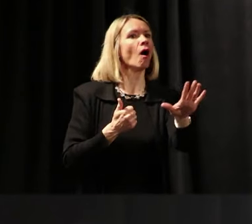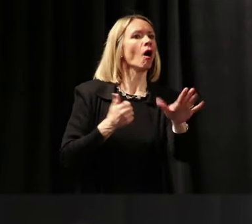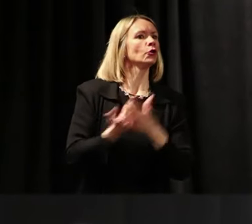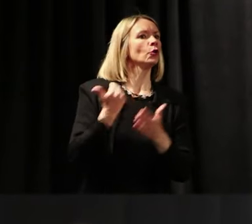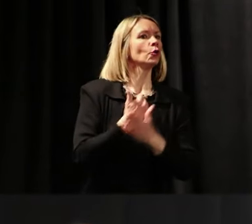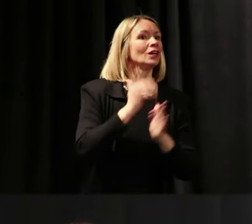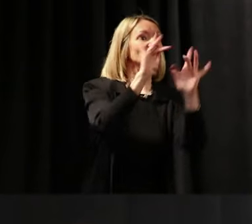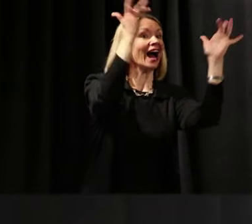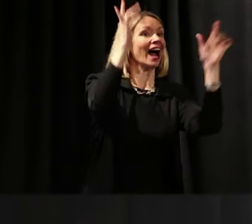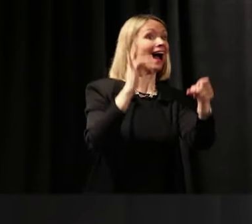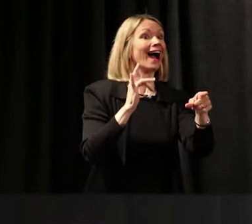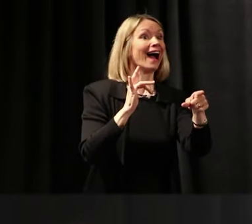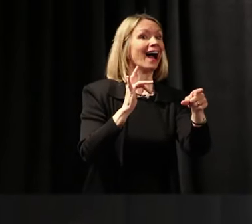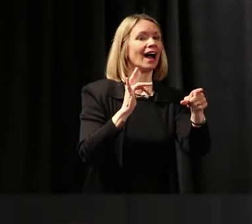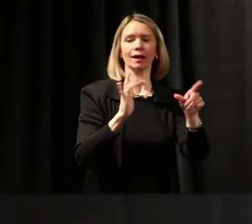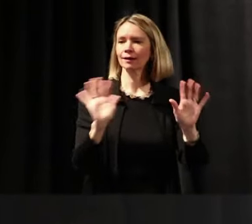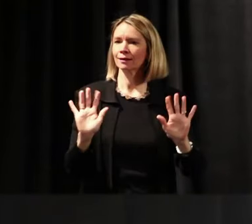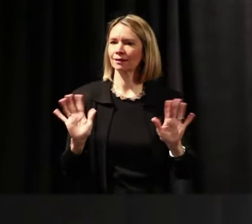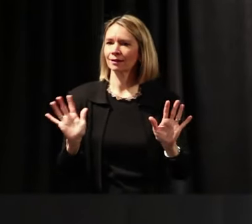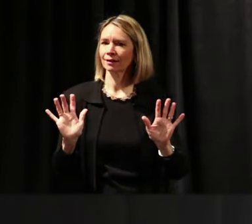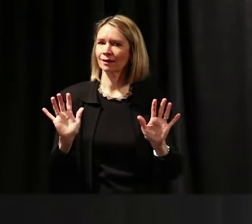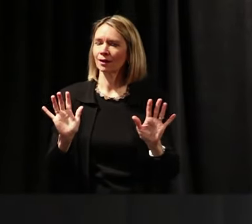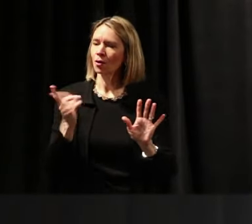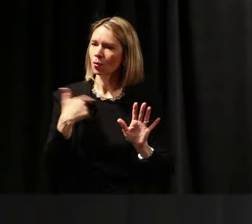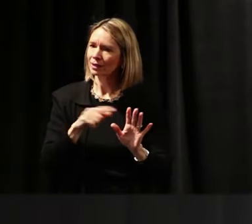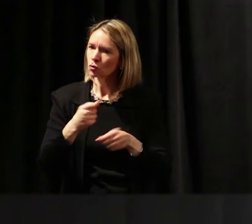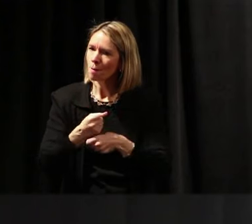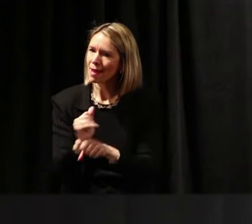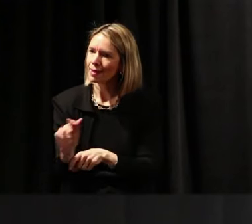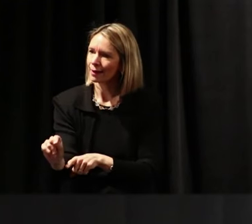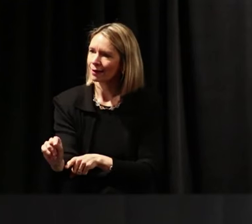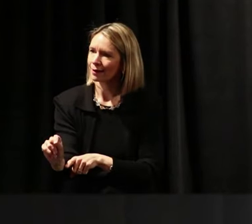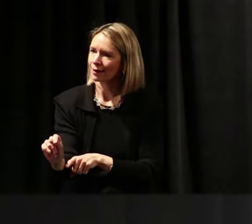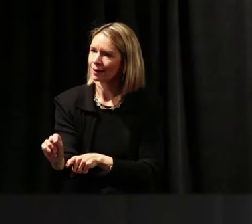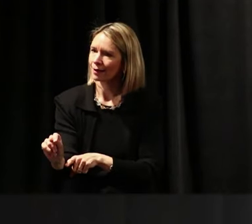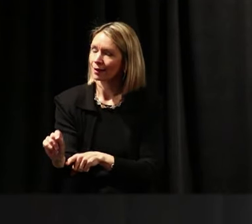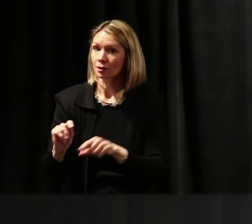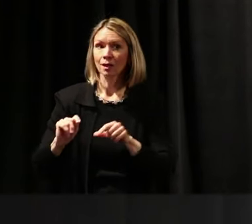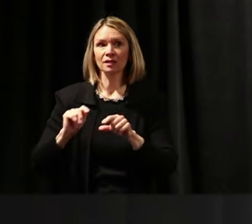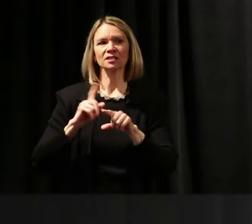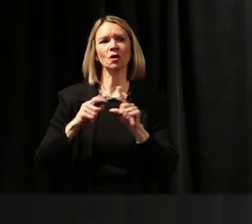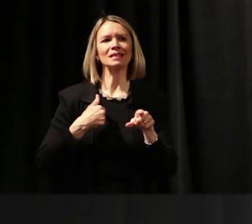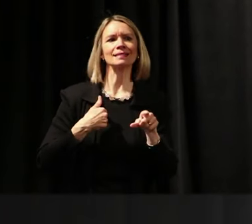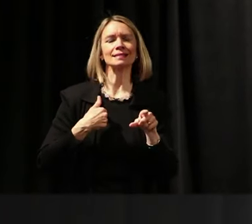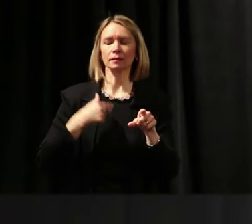Let's make it. We can. So I had to study it first. And that's what I'm going to share with you today.